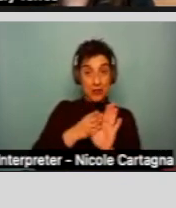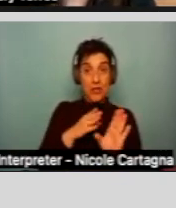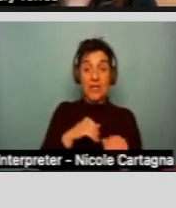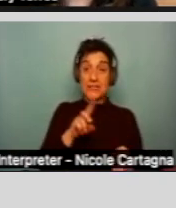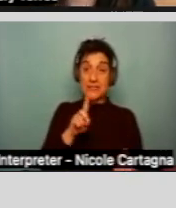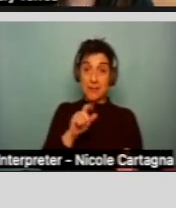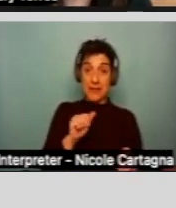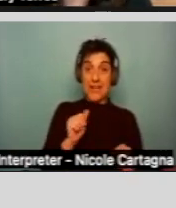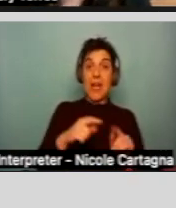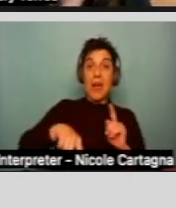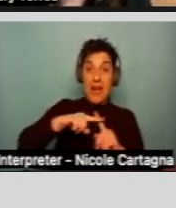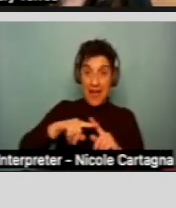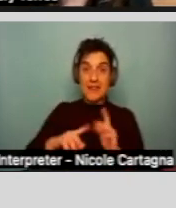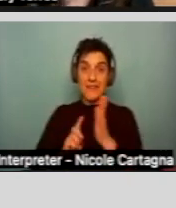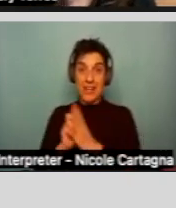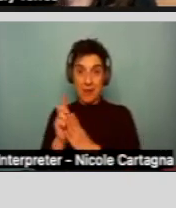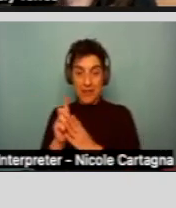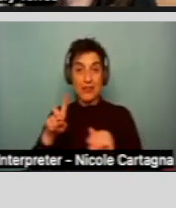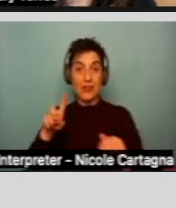disabilities, but you must show that those